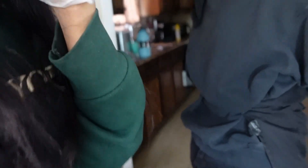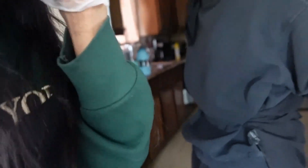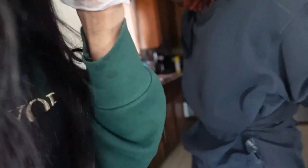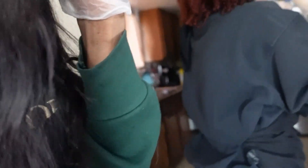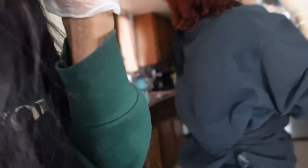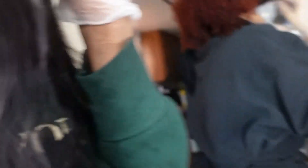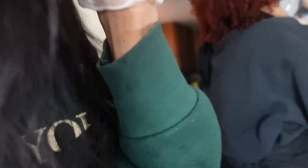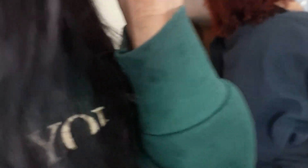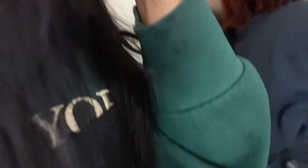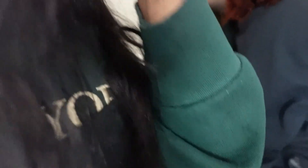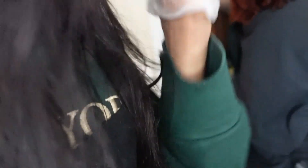why are we laughing